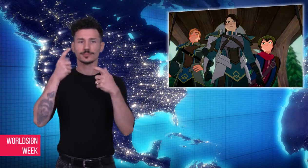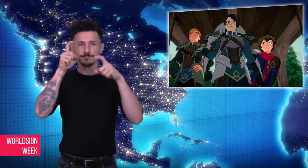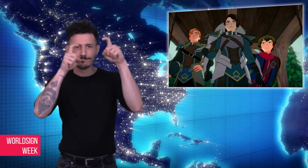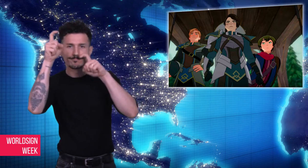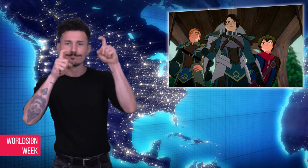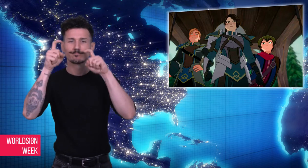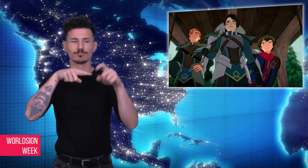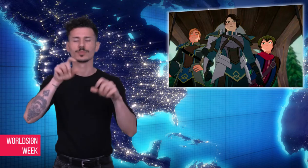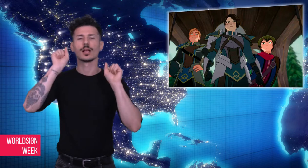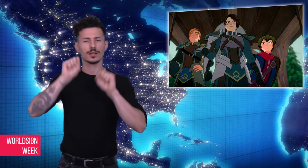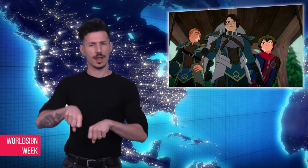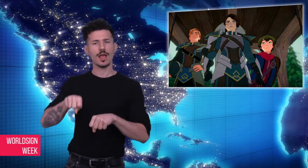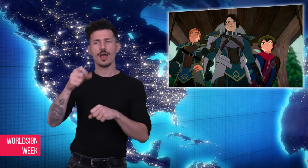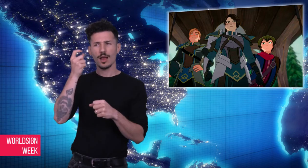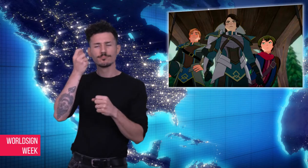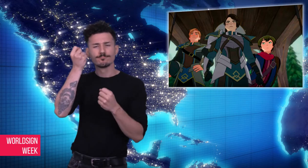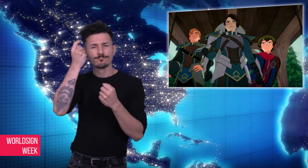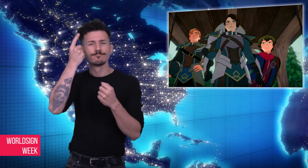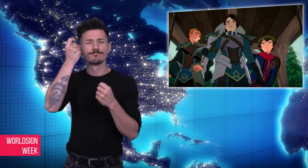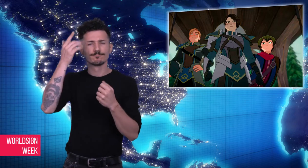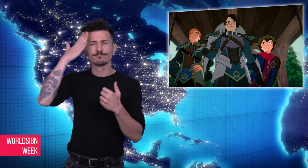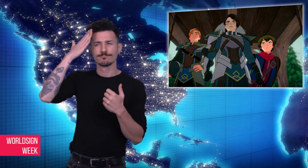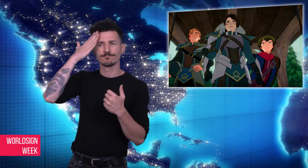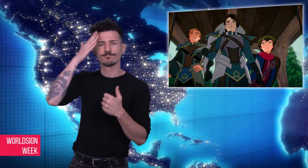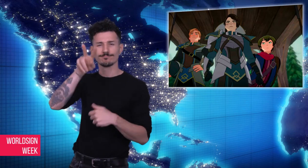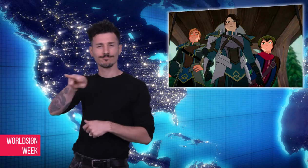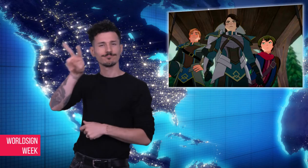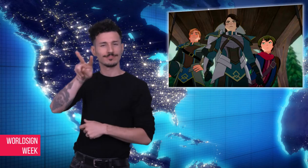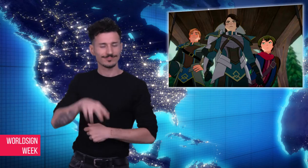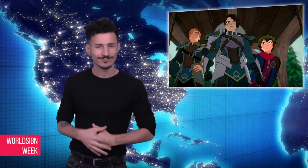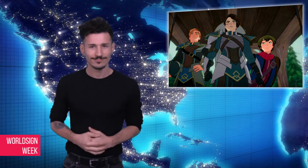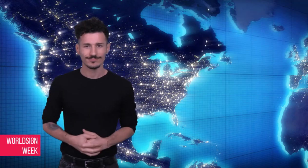the emotion behind these moments.